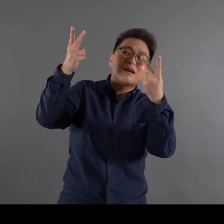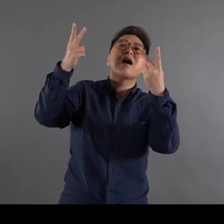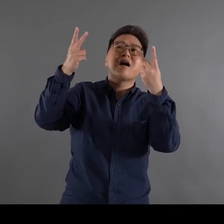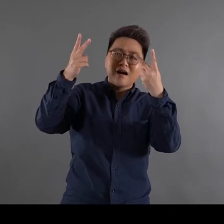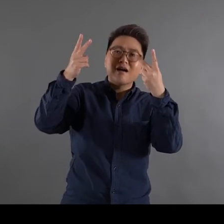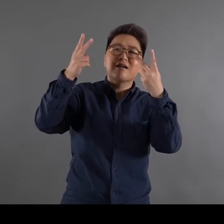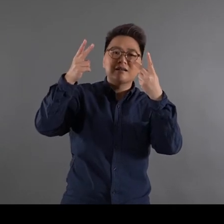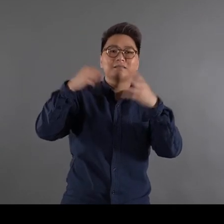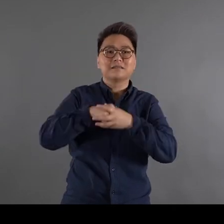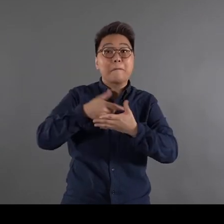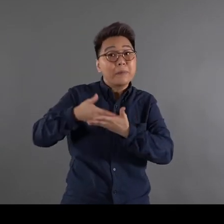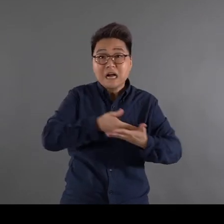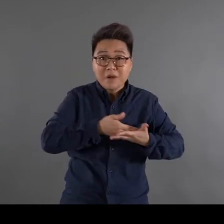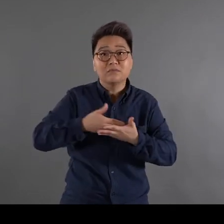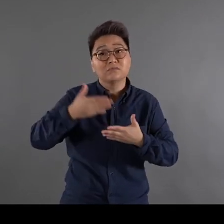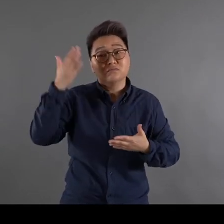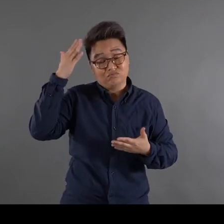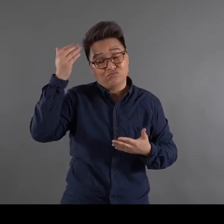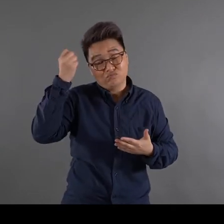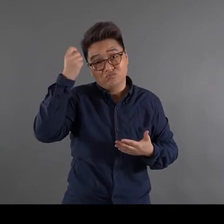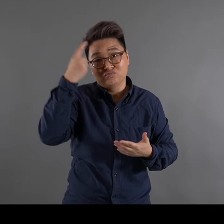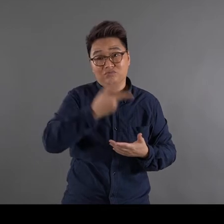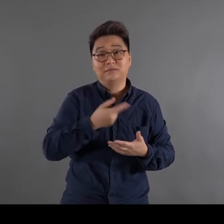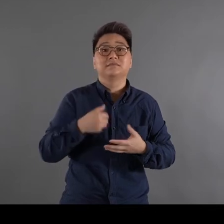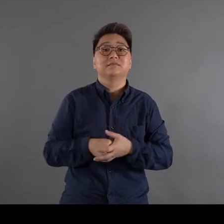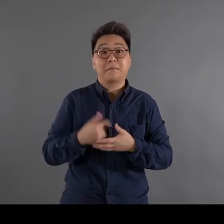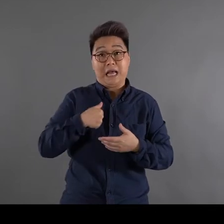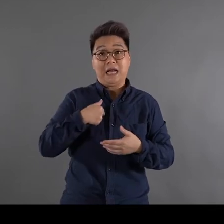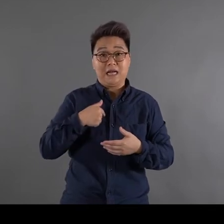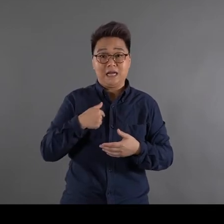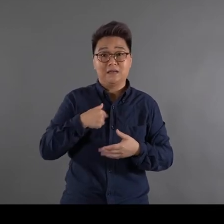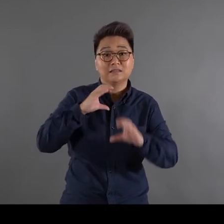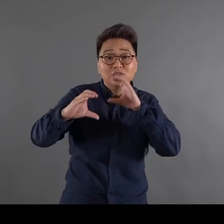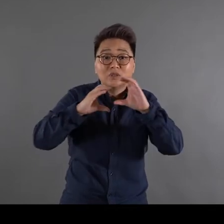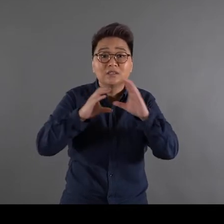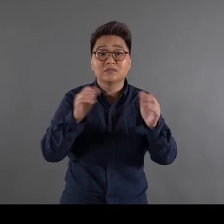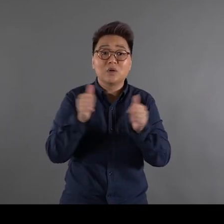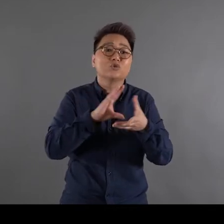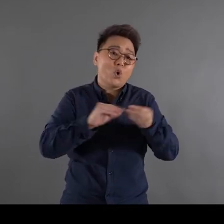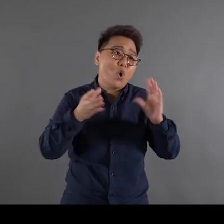She should know about it I hardly tell anyone this story Her godfather exposed it